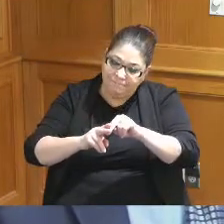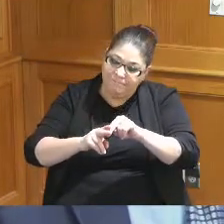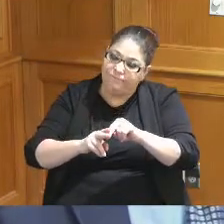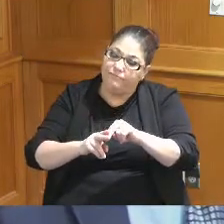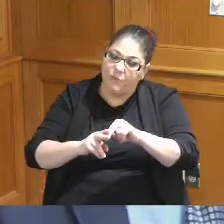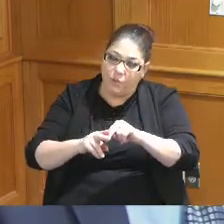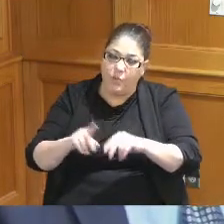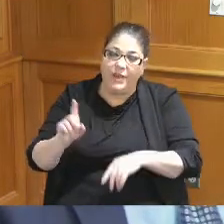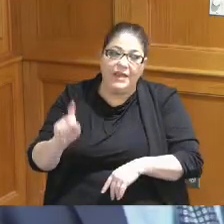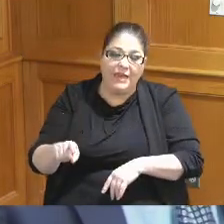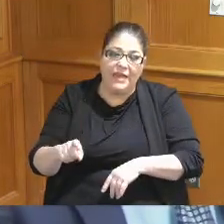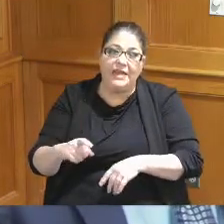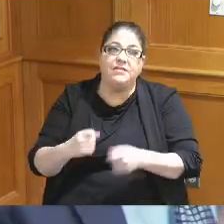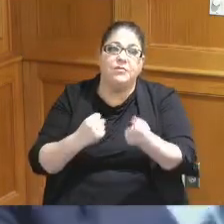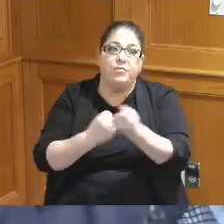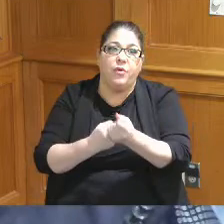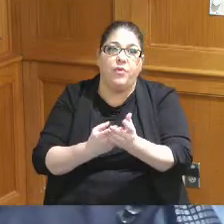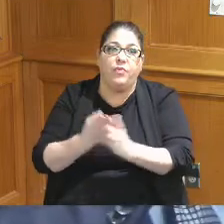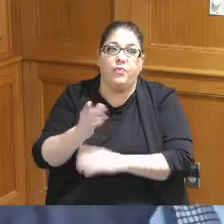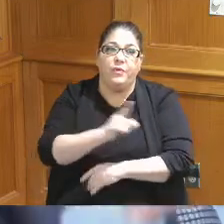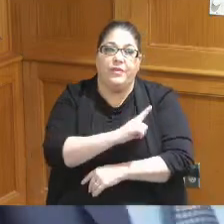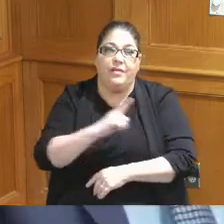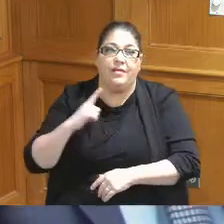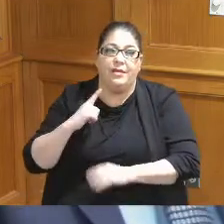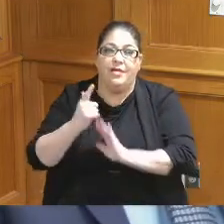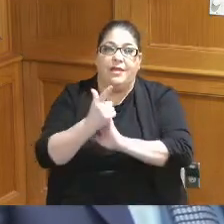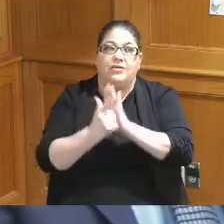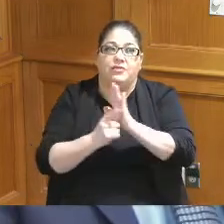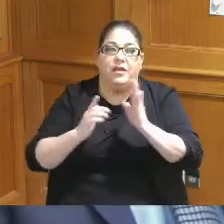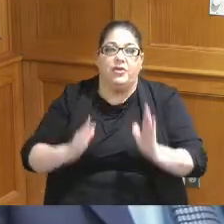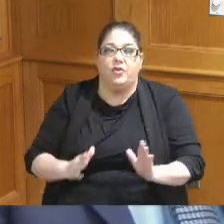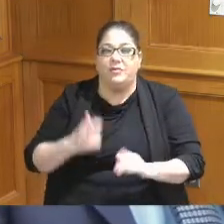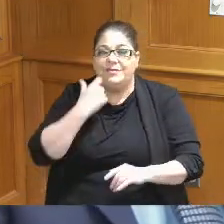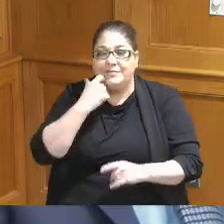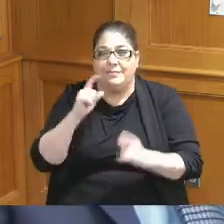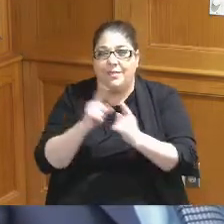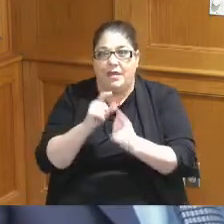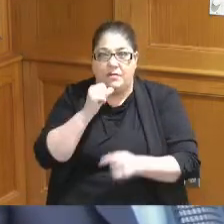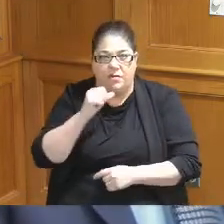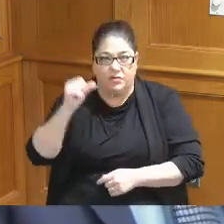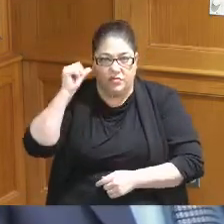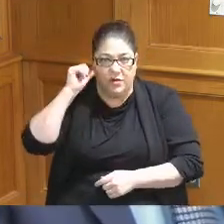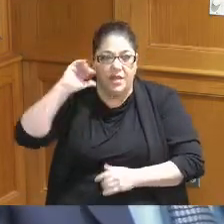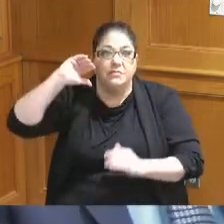support of our legislature we just met with them yesterday there seems to be support for that and